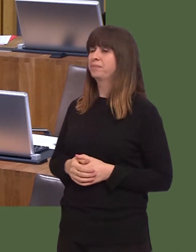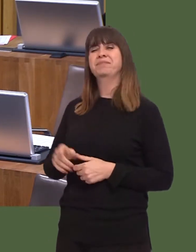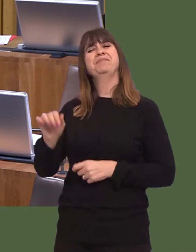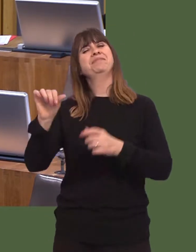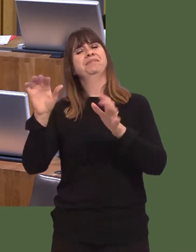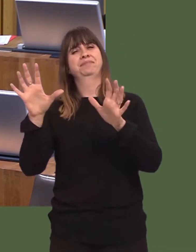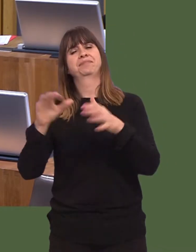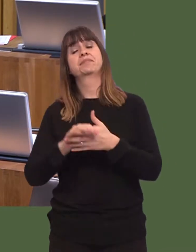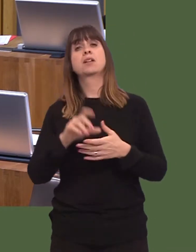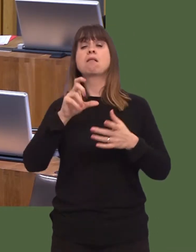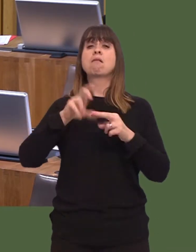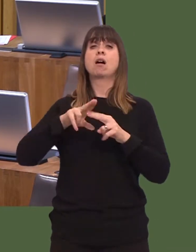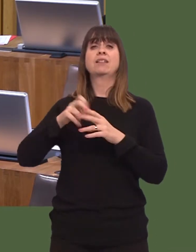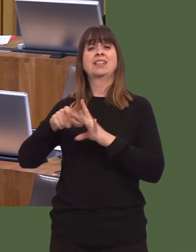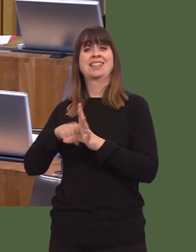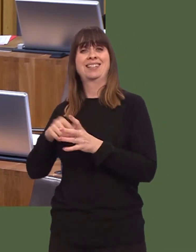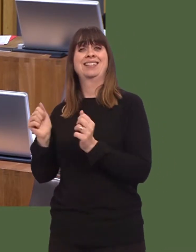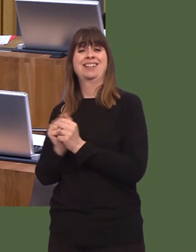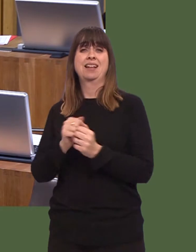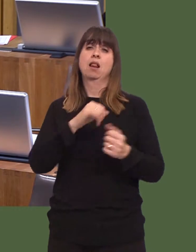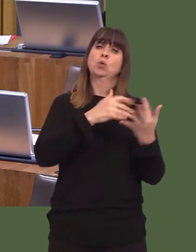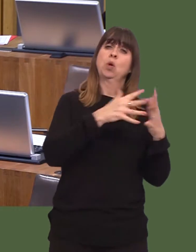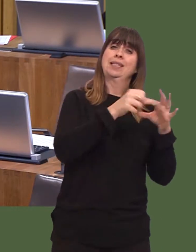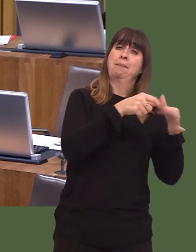This Cardiff city deal and the Swansea bay deal are driven by local authorities.